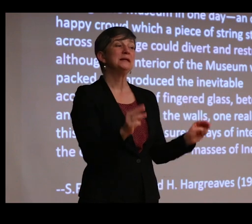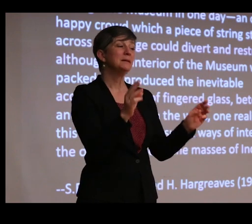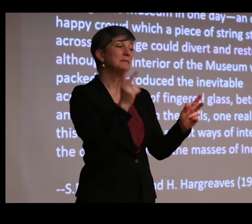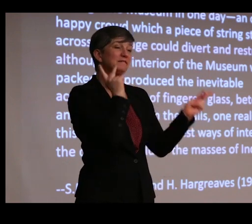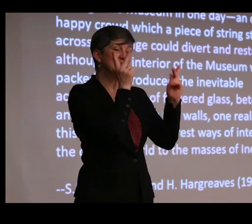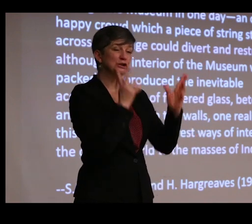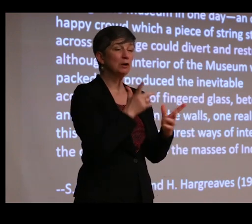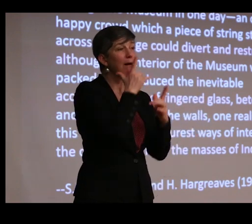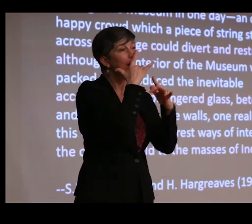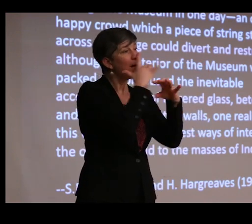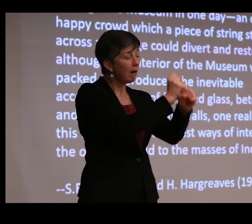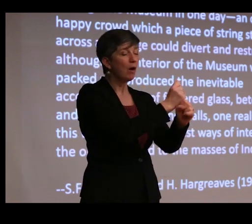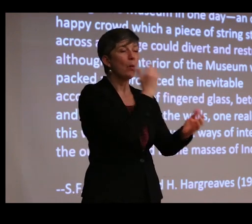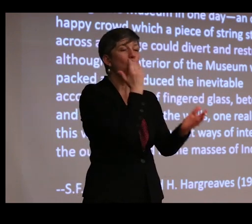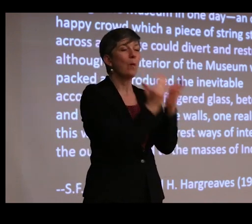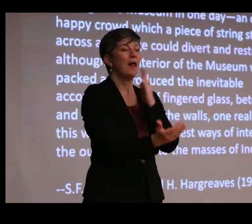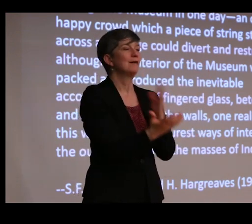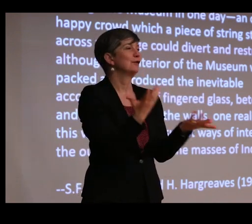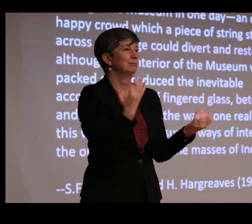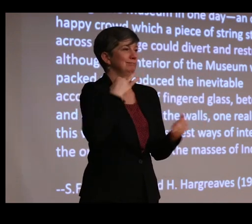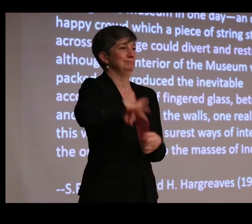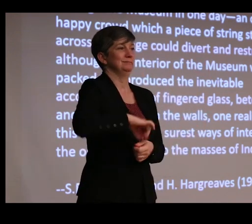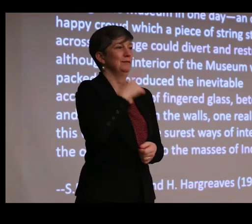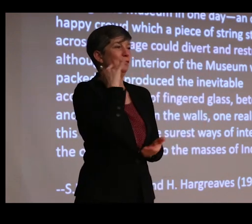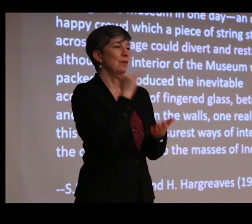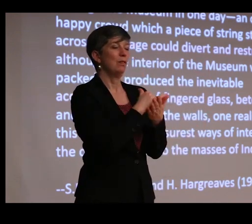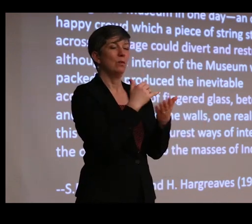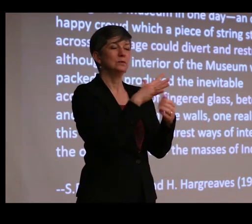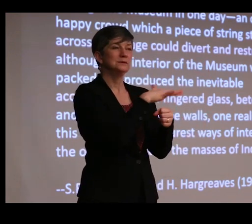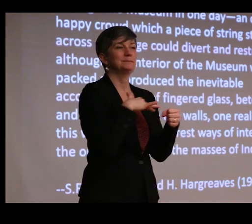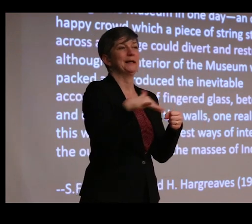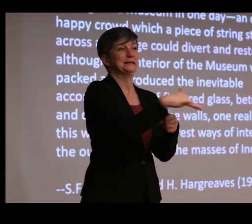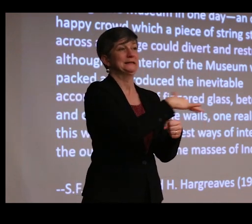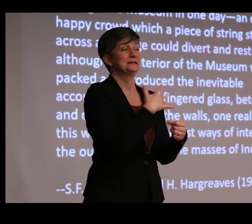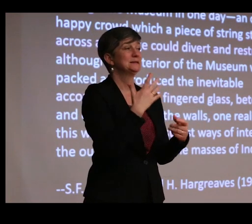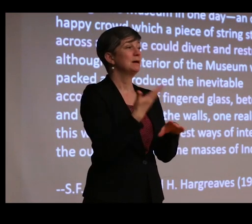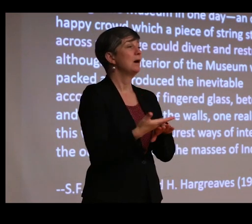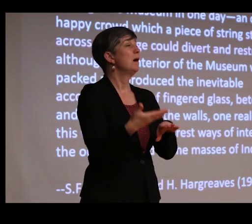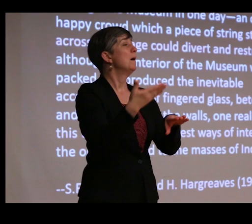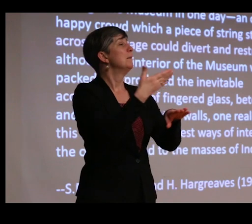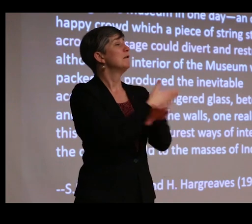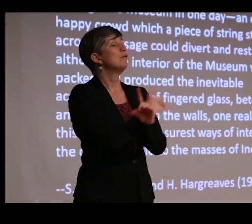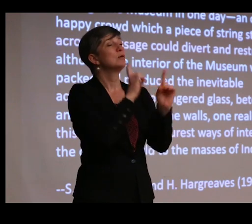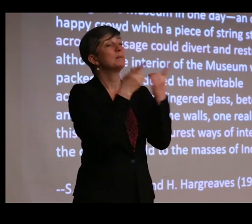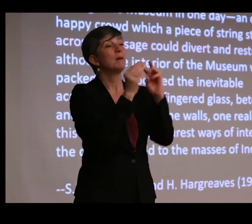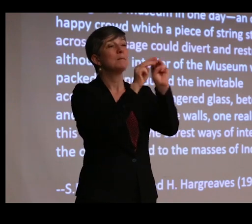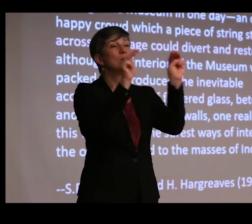whatever they might be getting out of being in these spaces. And long before the departments of museum education